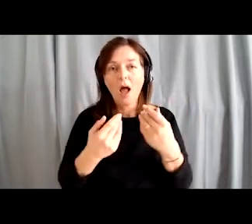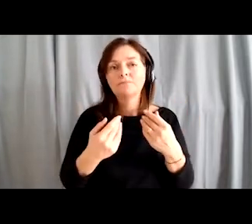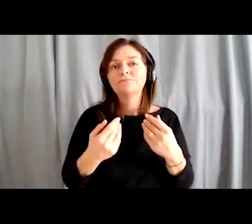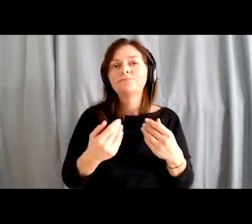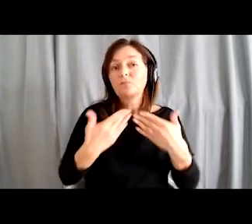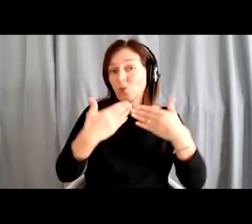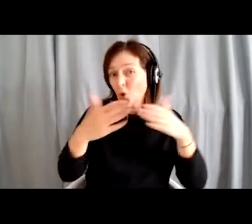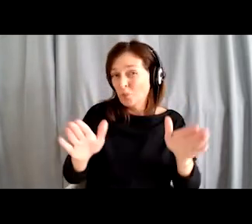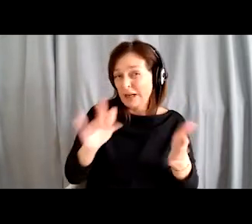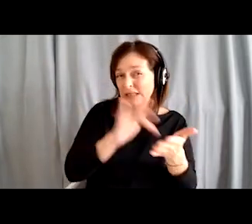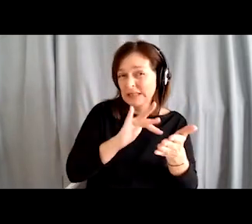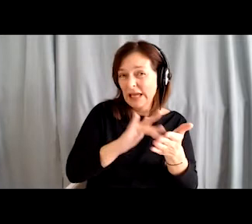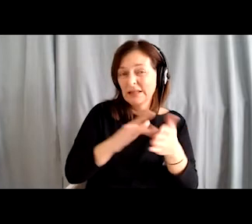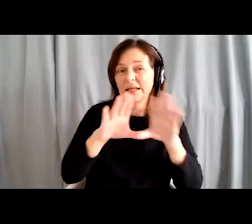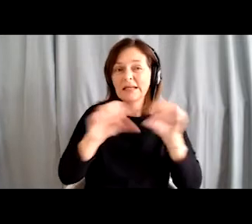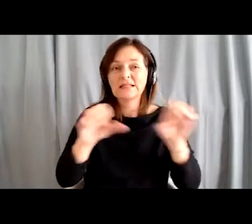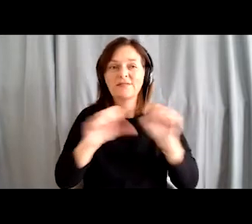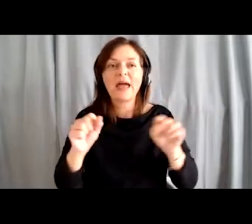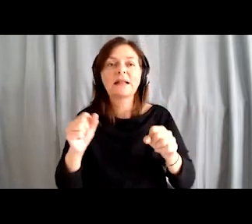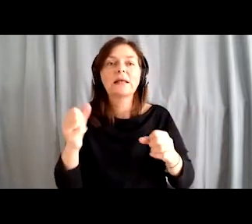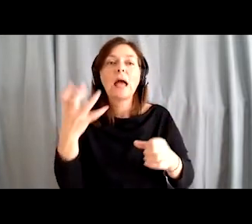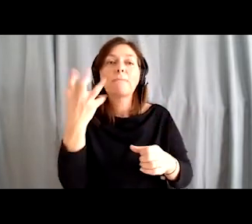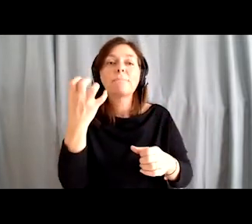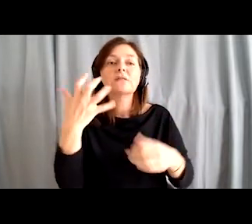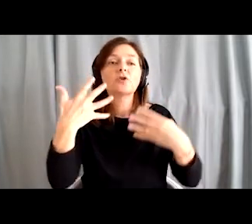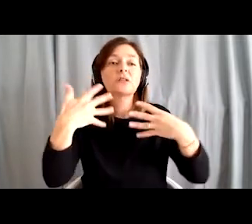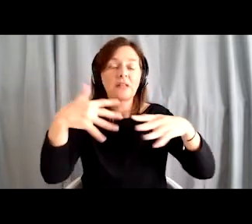we conducted 519 hours of lectures, workshops